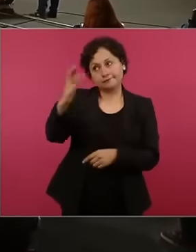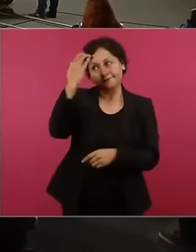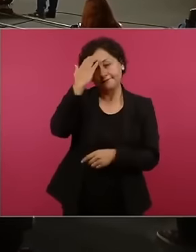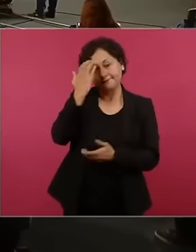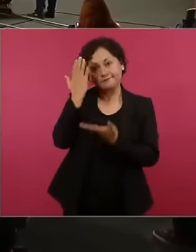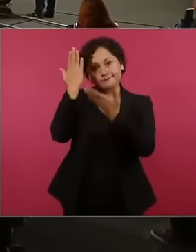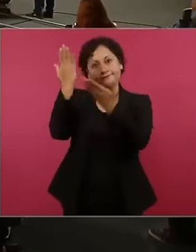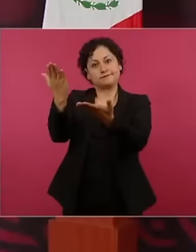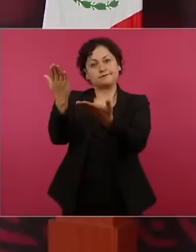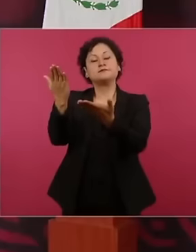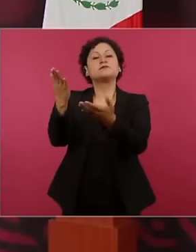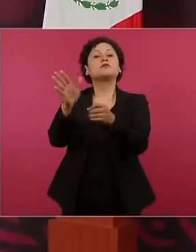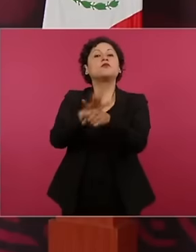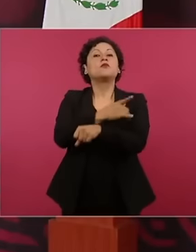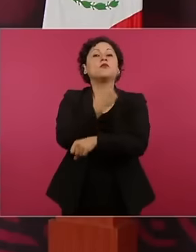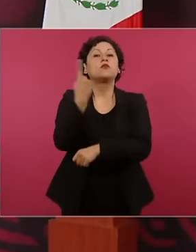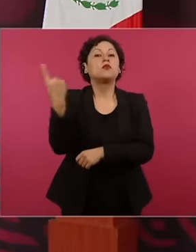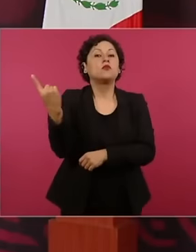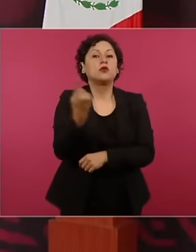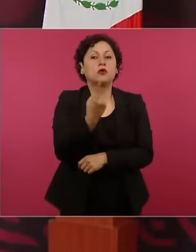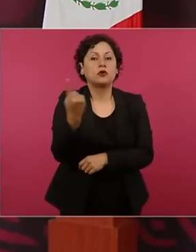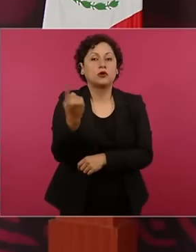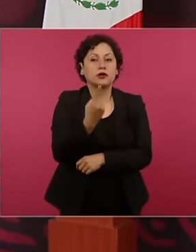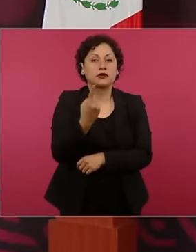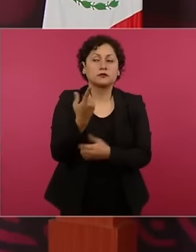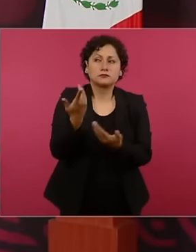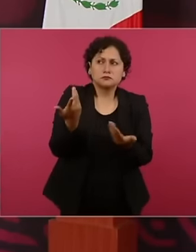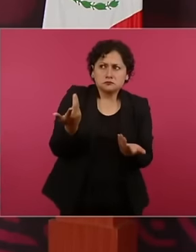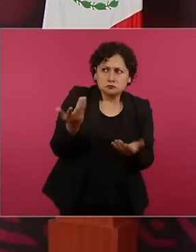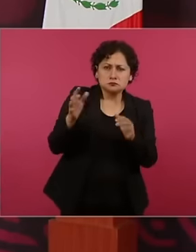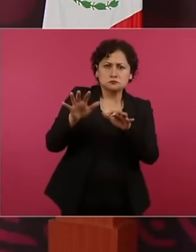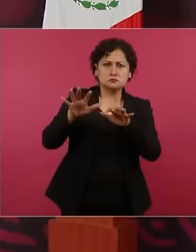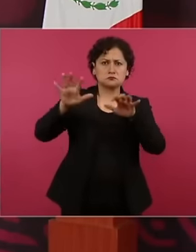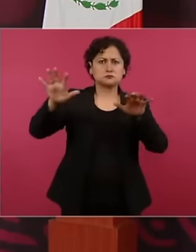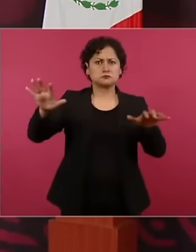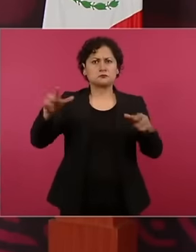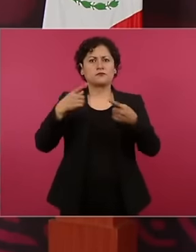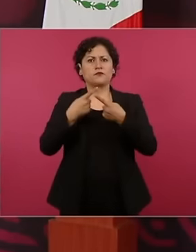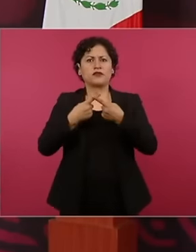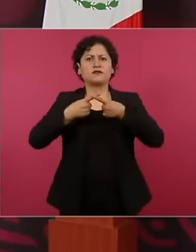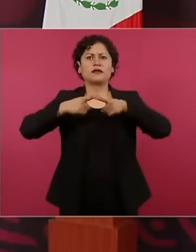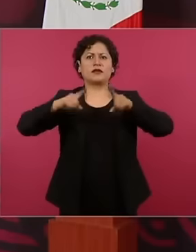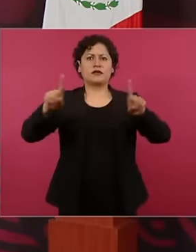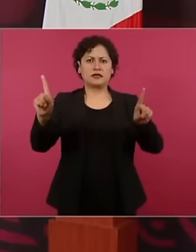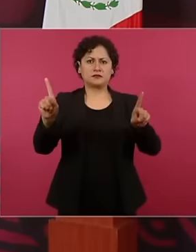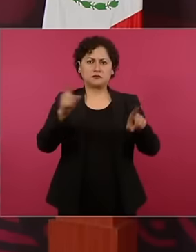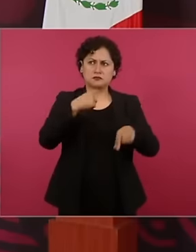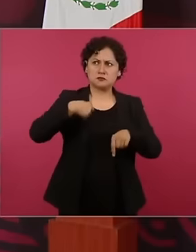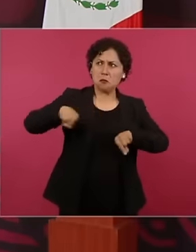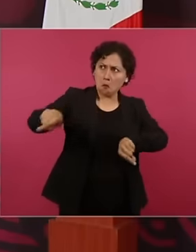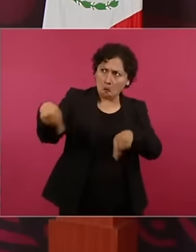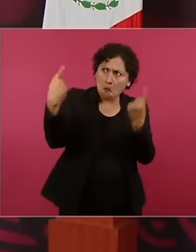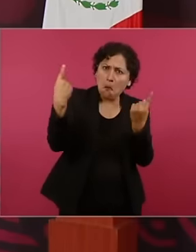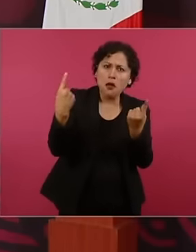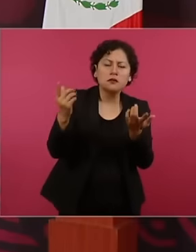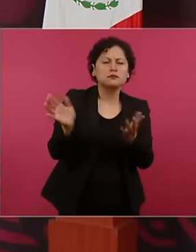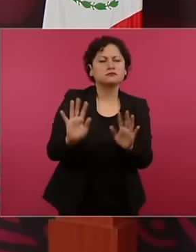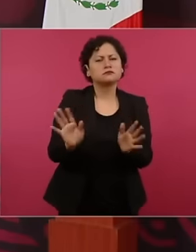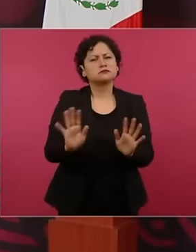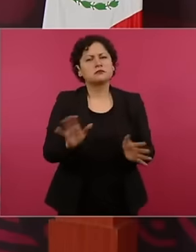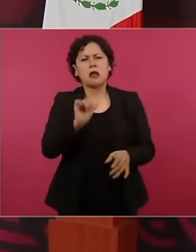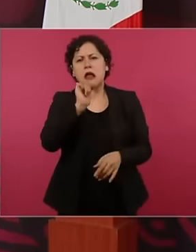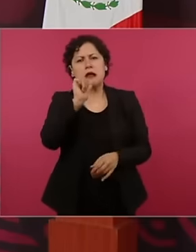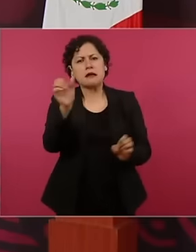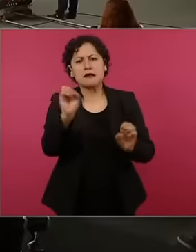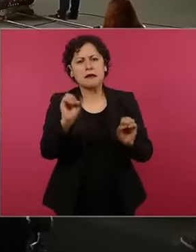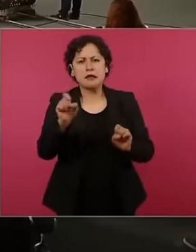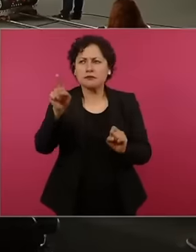we do not have differences with the Spanish with the majority of the Spanish